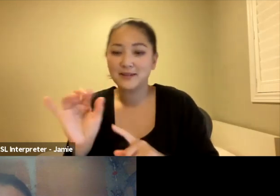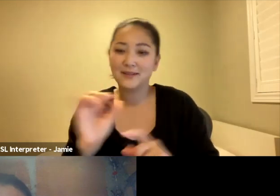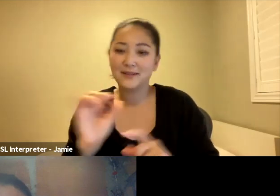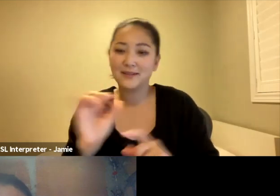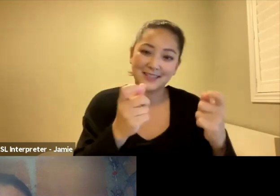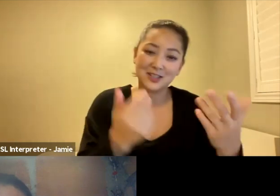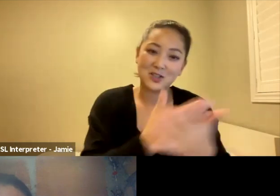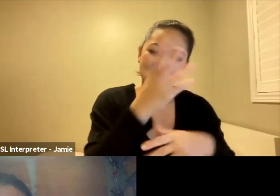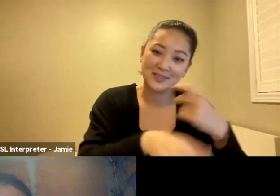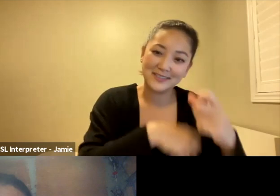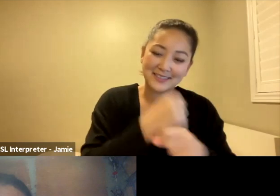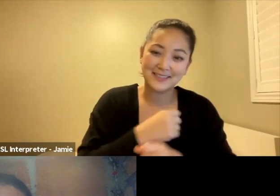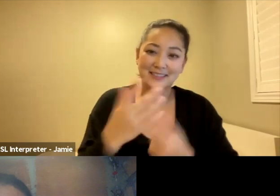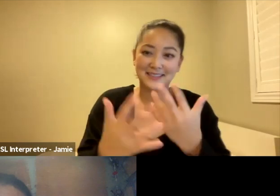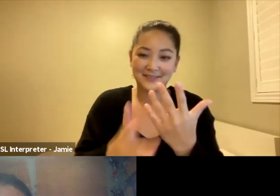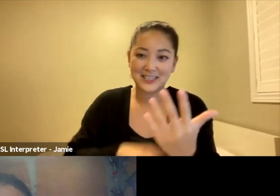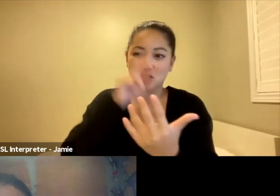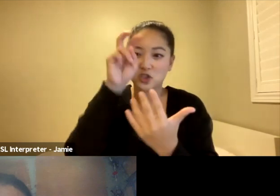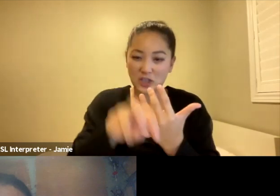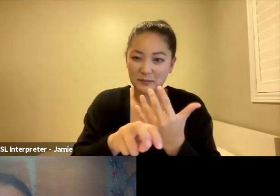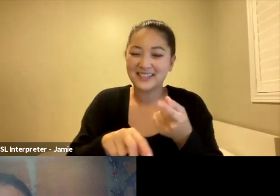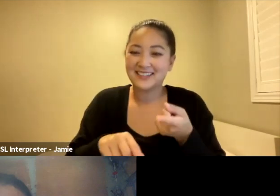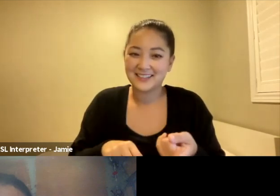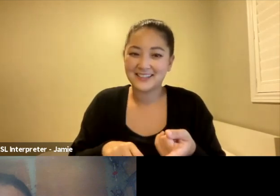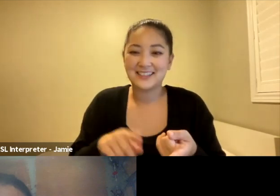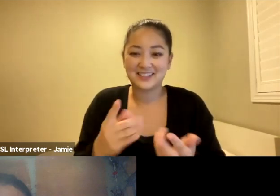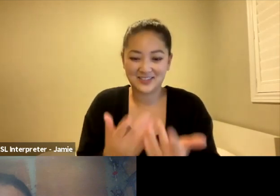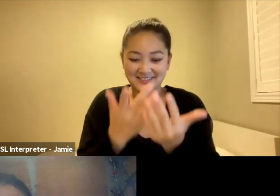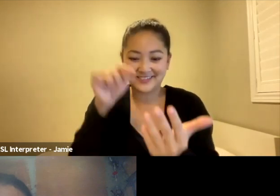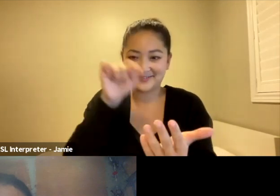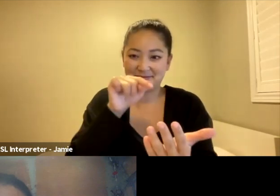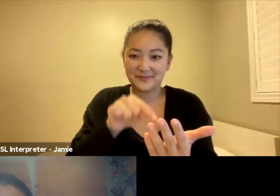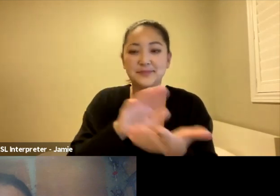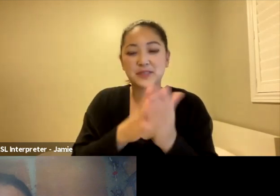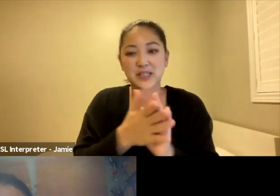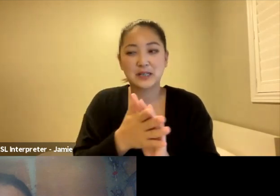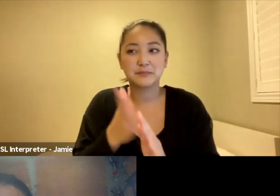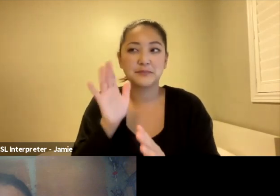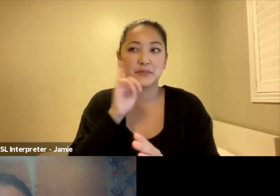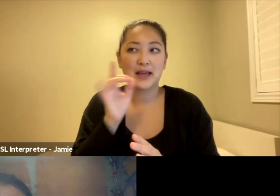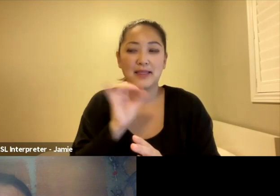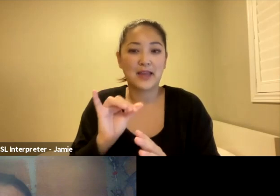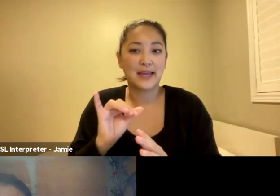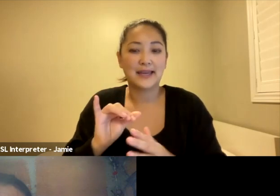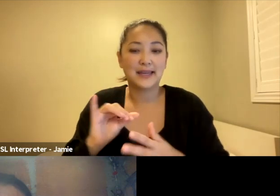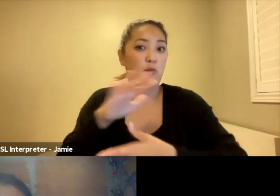of the fire and the fire becomes like this really central character, if you will as well. I was wondering if you can speak to